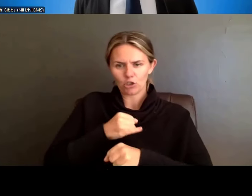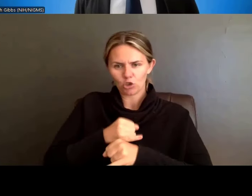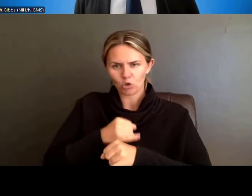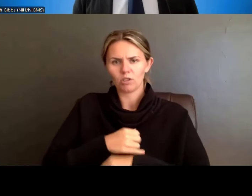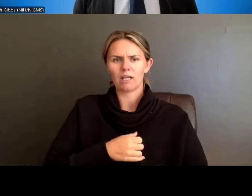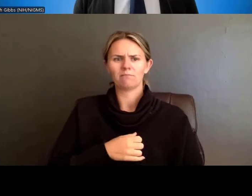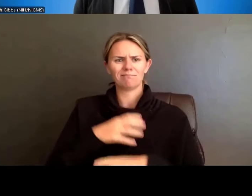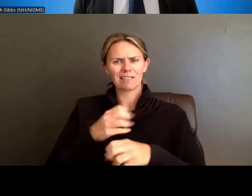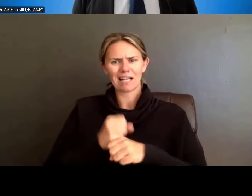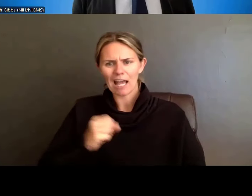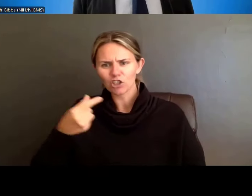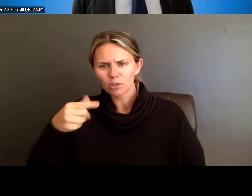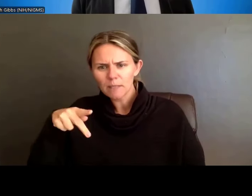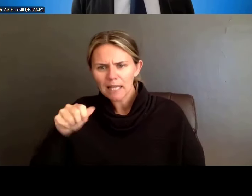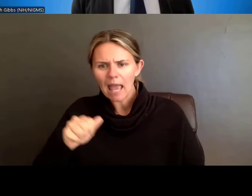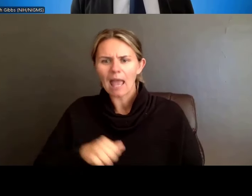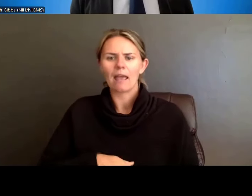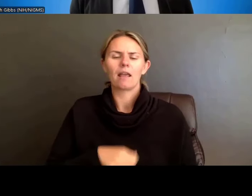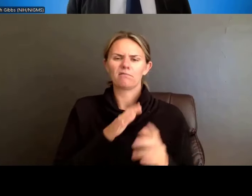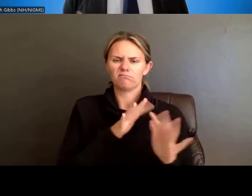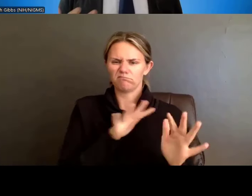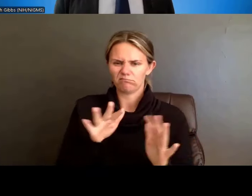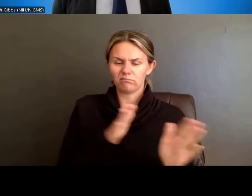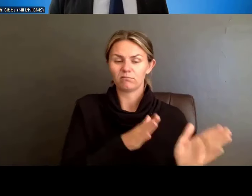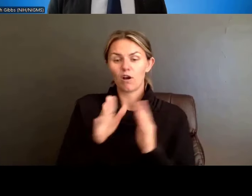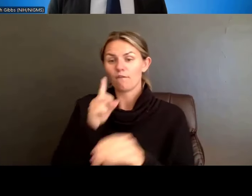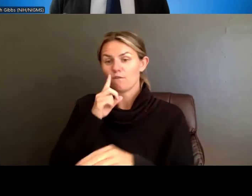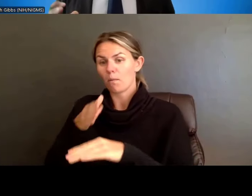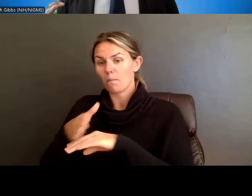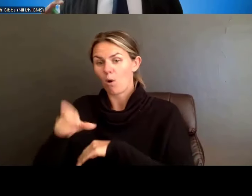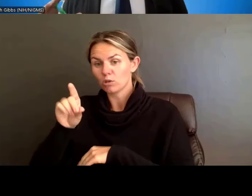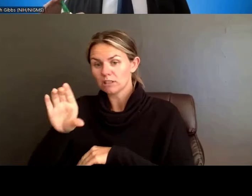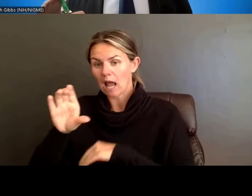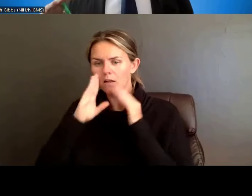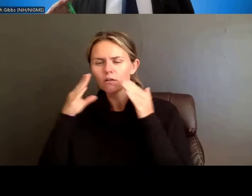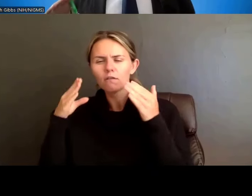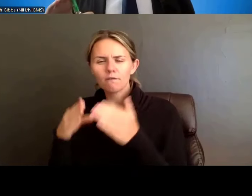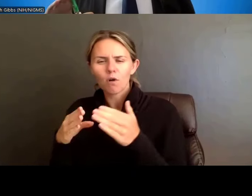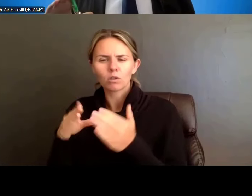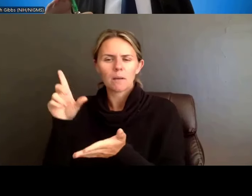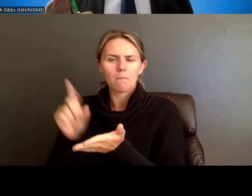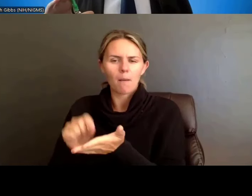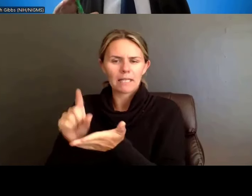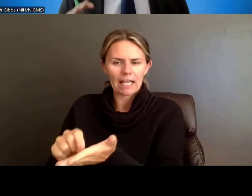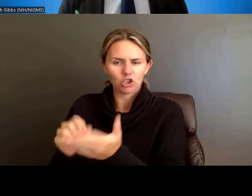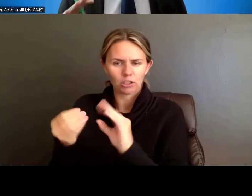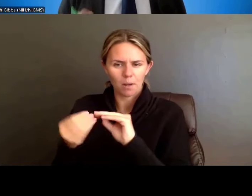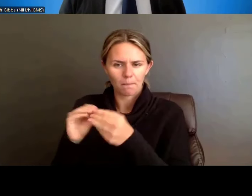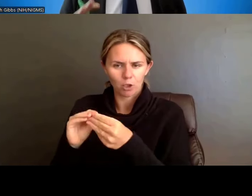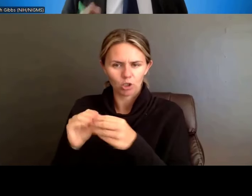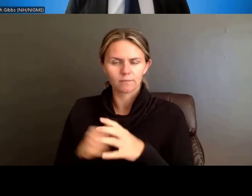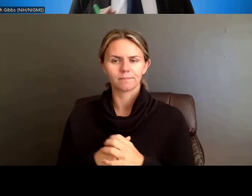it's how many publications in their prior institutions. NIH, though, particularly in these updates, we're going to be encouraging multi-factorial candidate